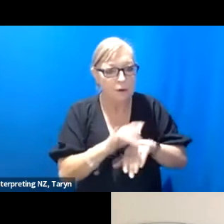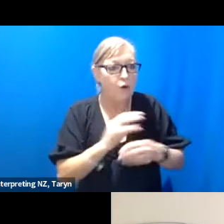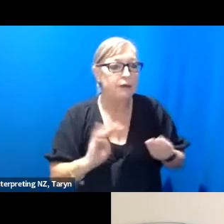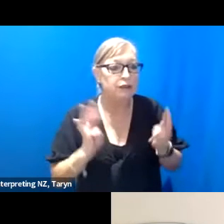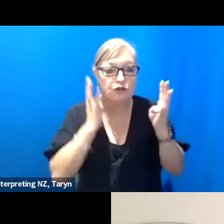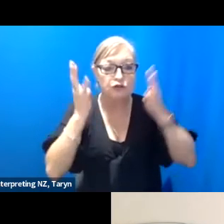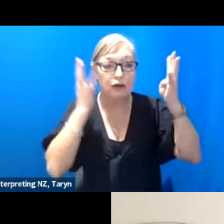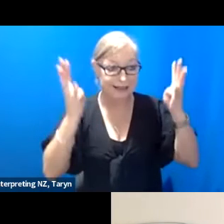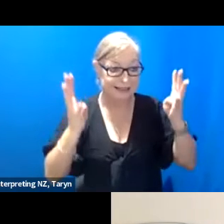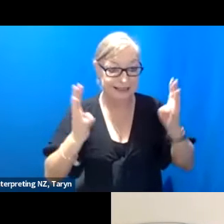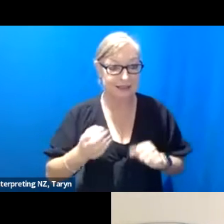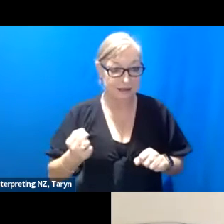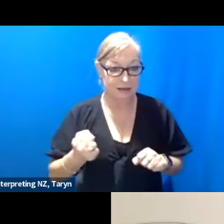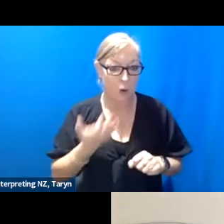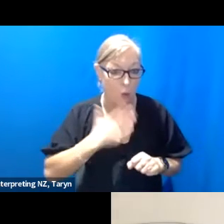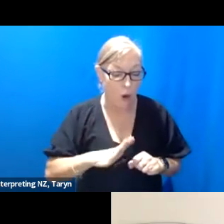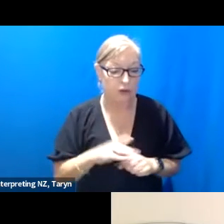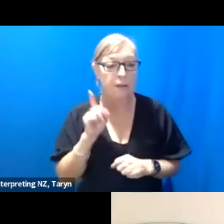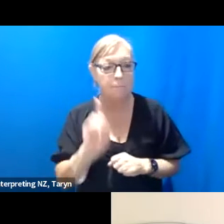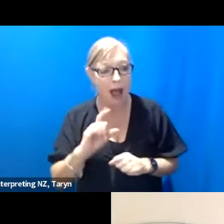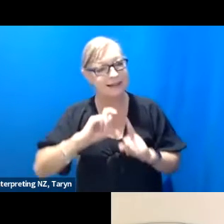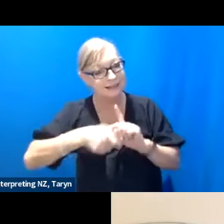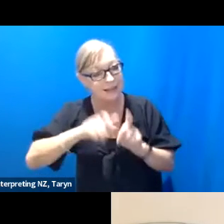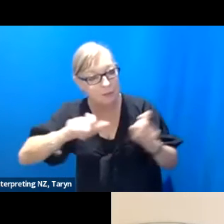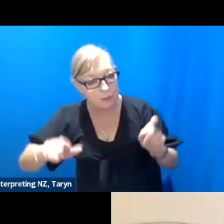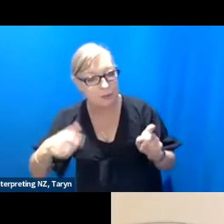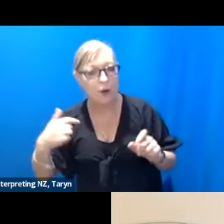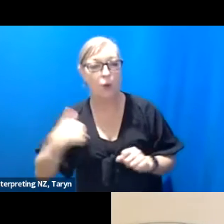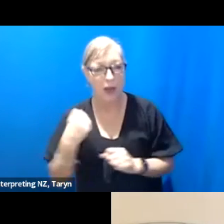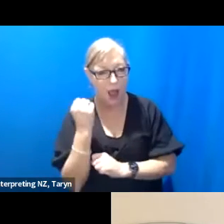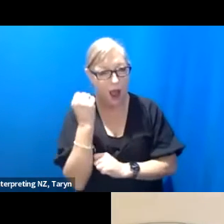people and crips we kind of understand the importance of what that might mean.